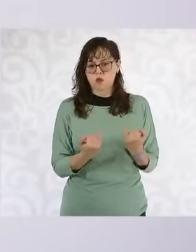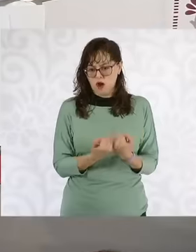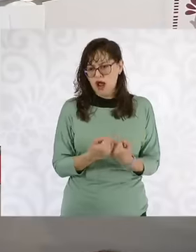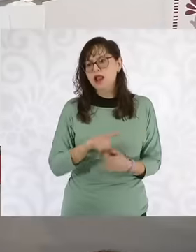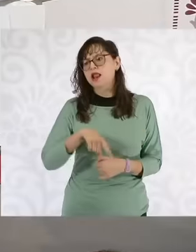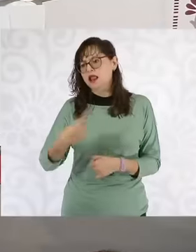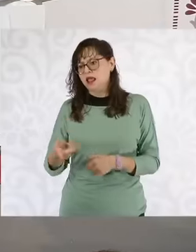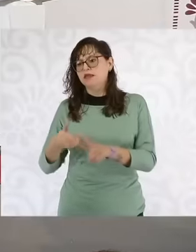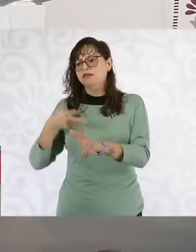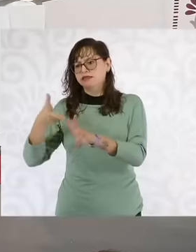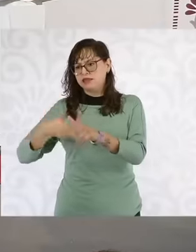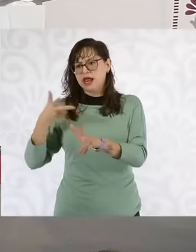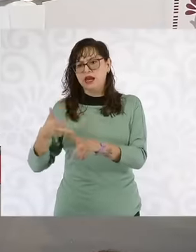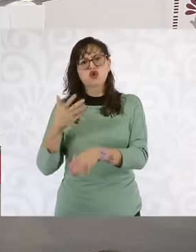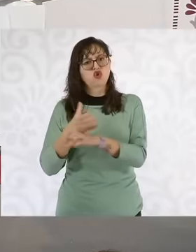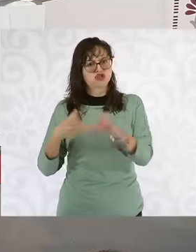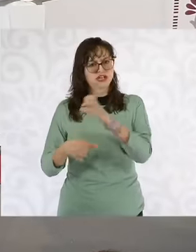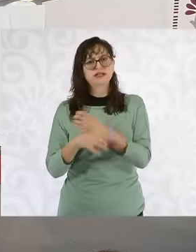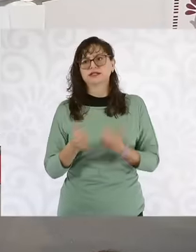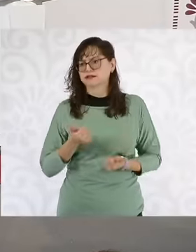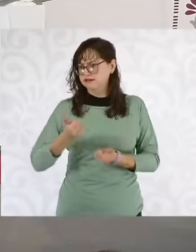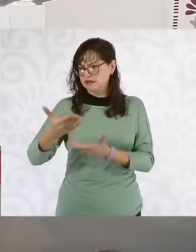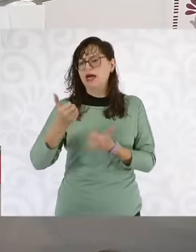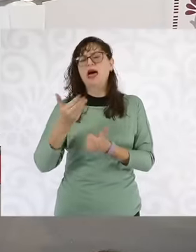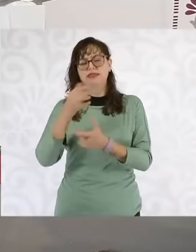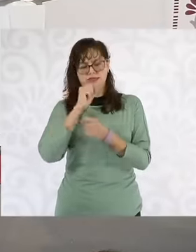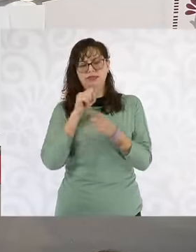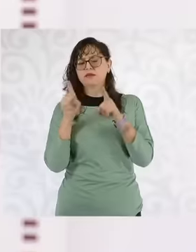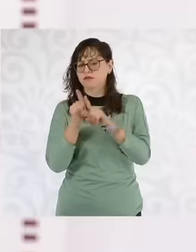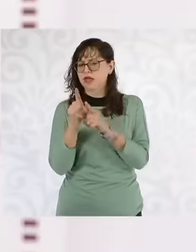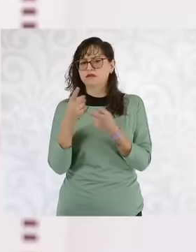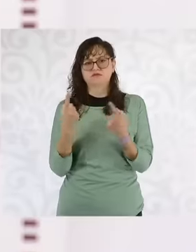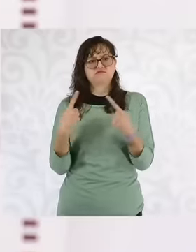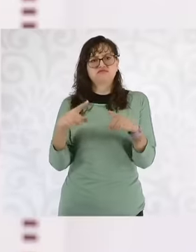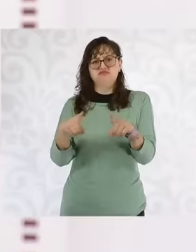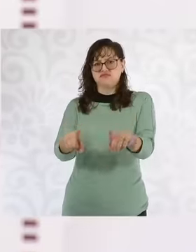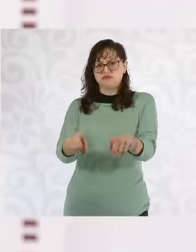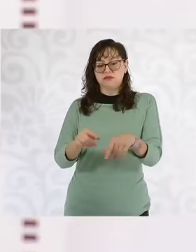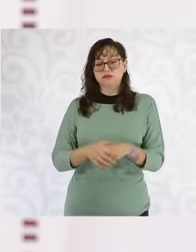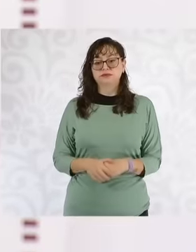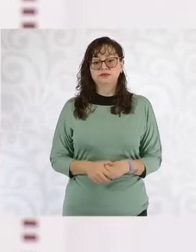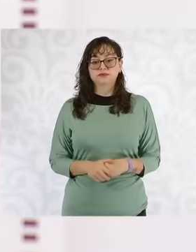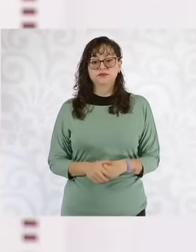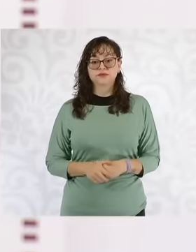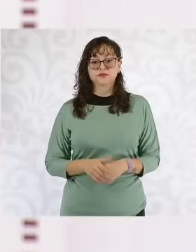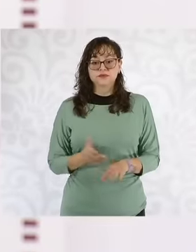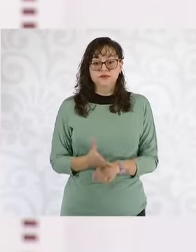train freight service, which continues, please. The administration of President Andrés Manuel López Obrador was